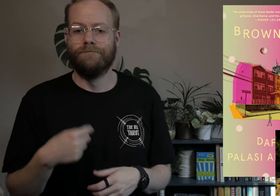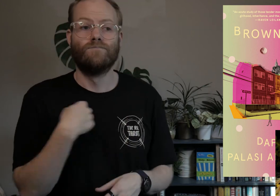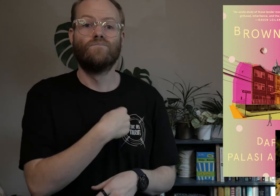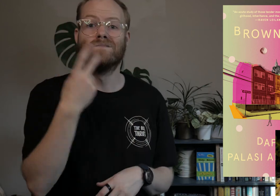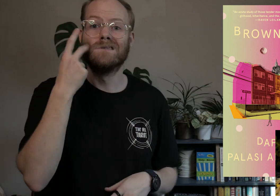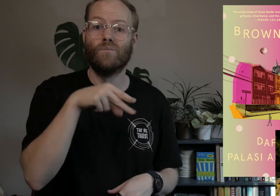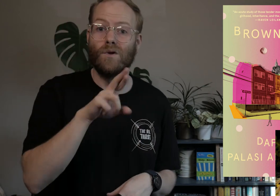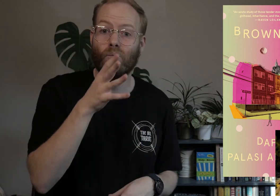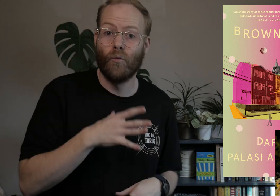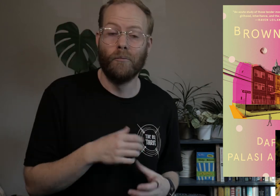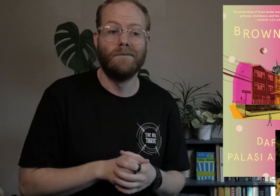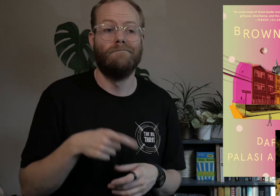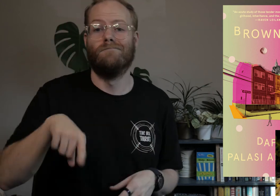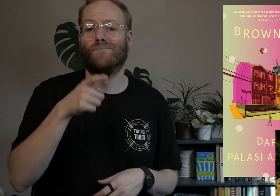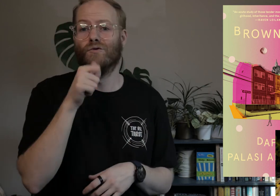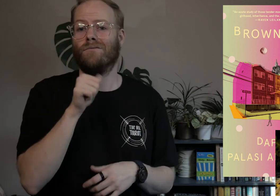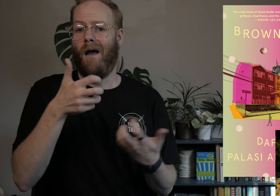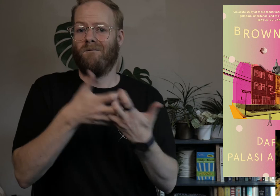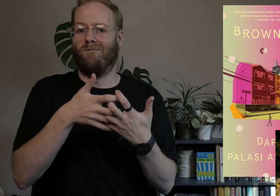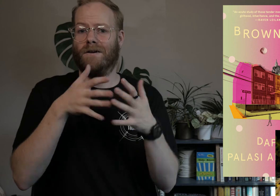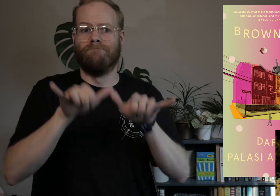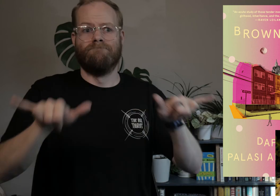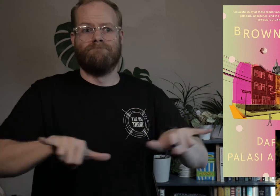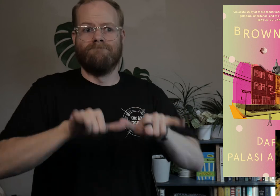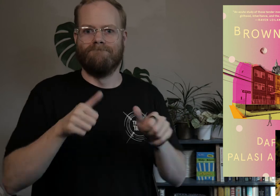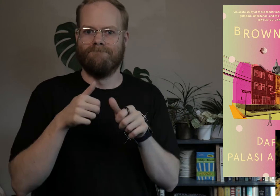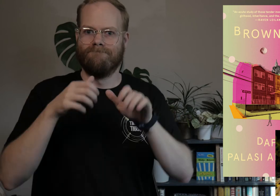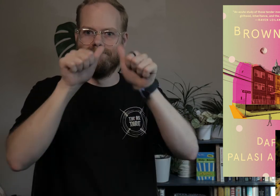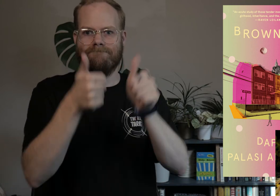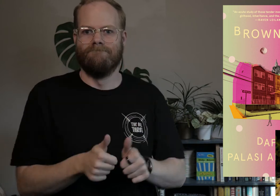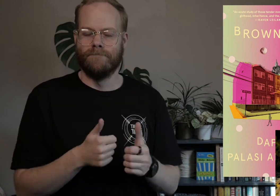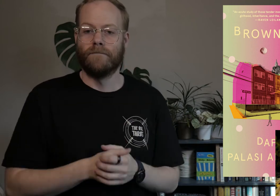We see queer women, those who don’t fit the mold.